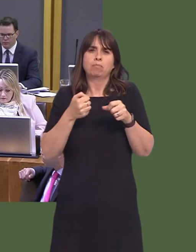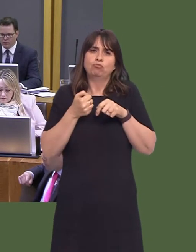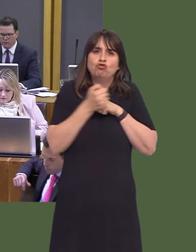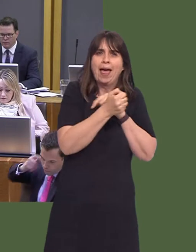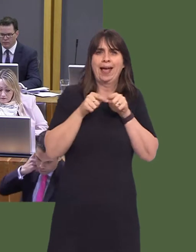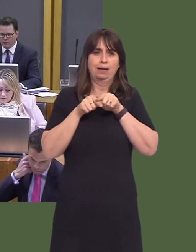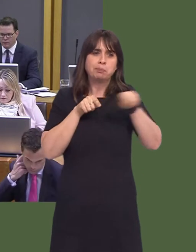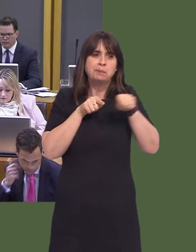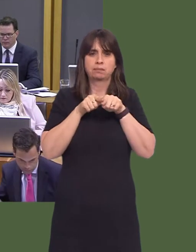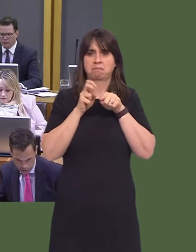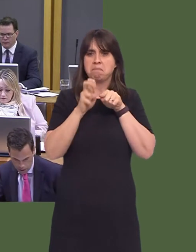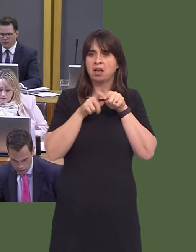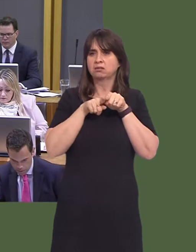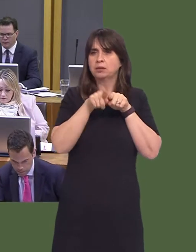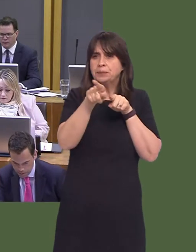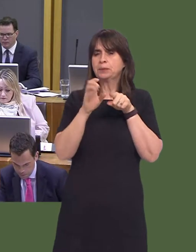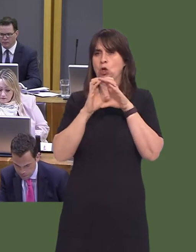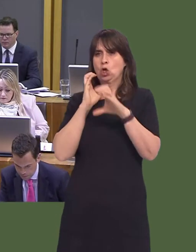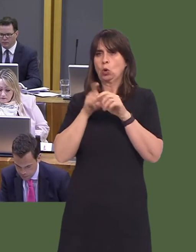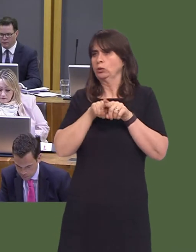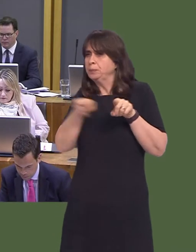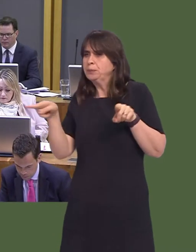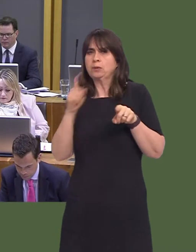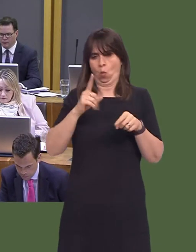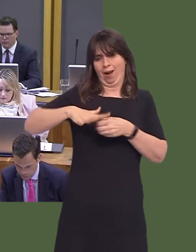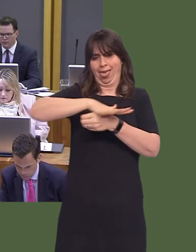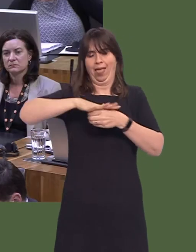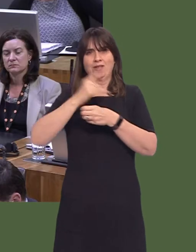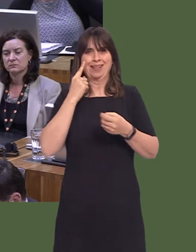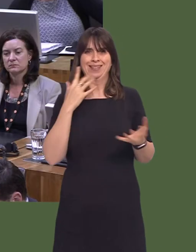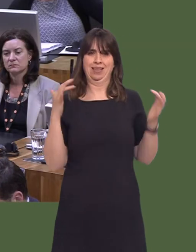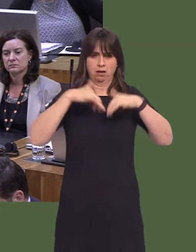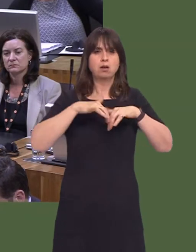seamless integration between trains, buses, coaches and the metro, allowing easy access